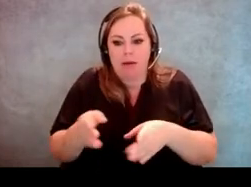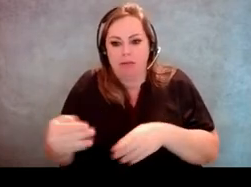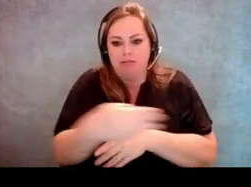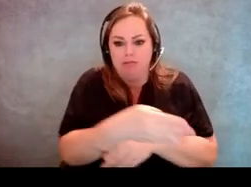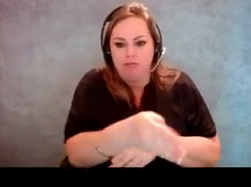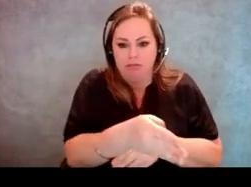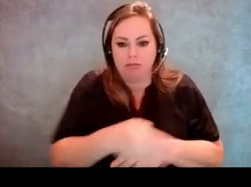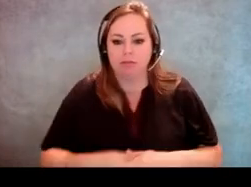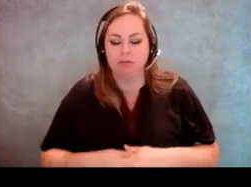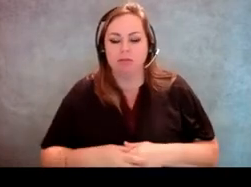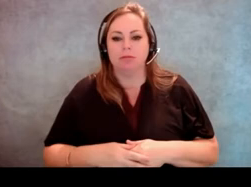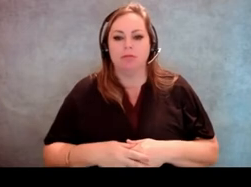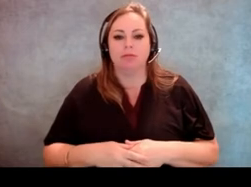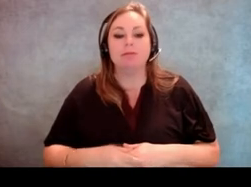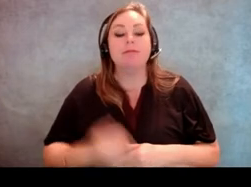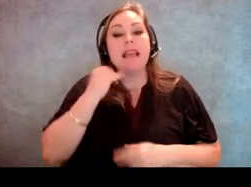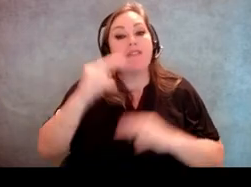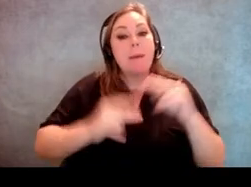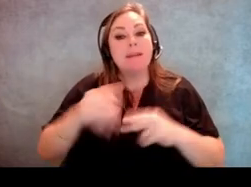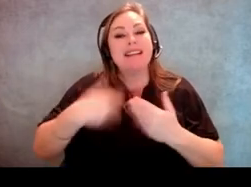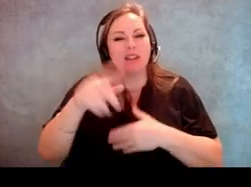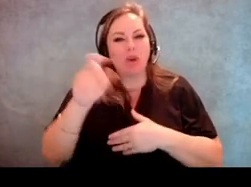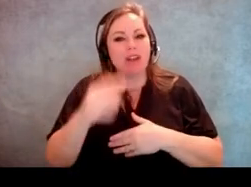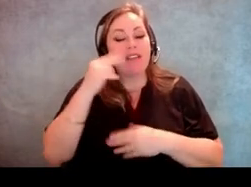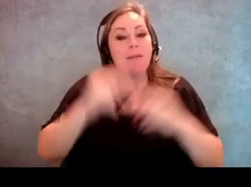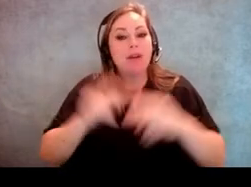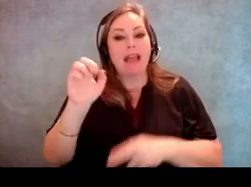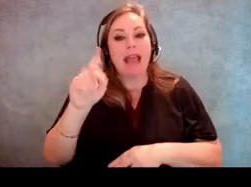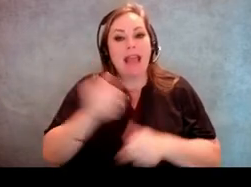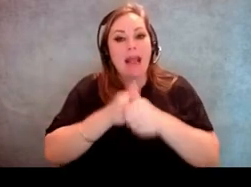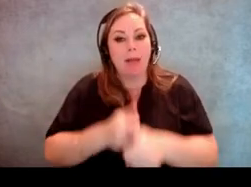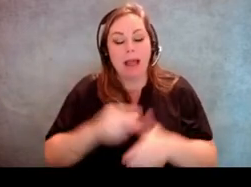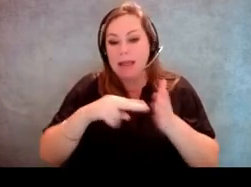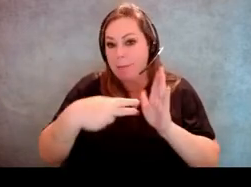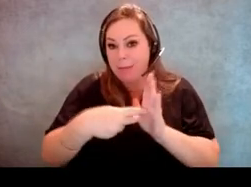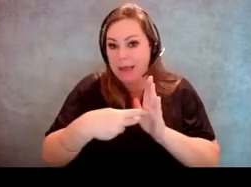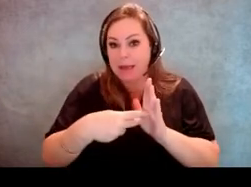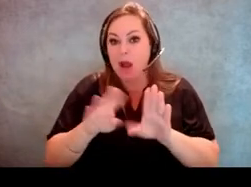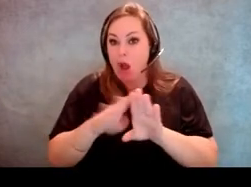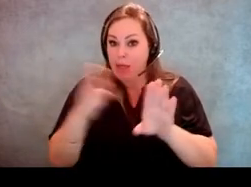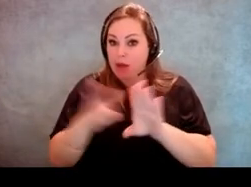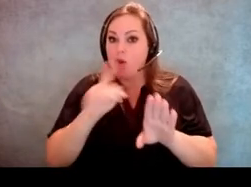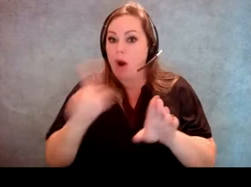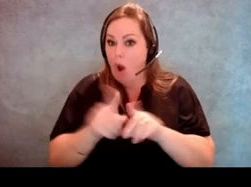[Host] So the next question is if the building is ADA compliant does that mean that the doors are compliant?